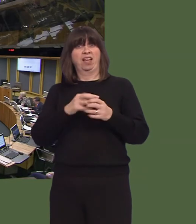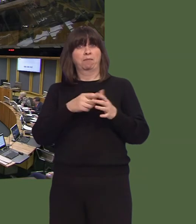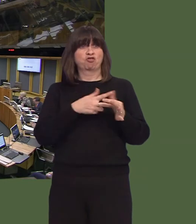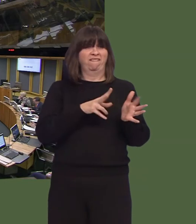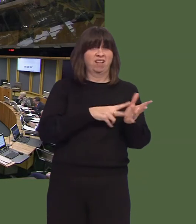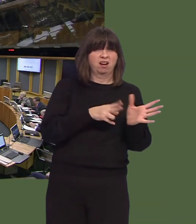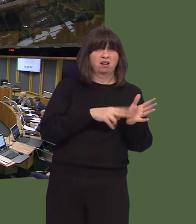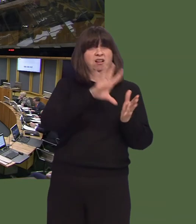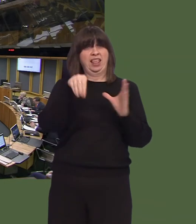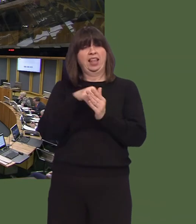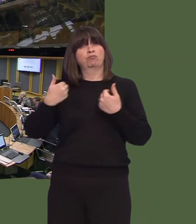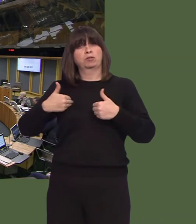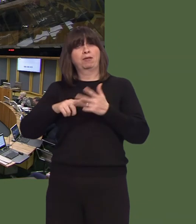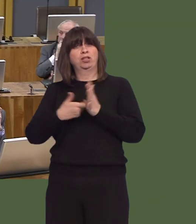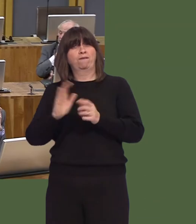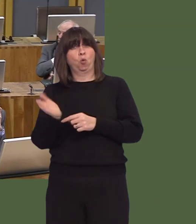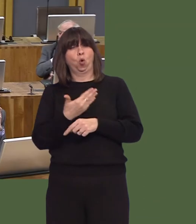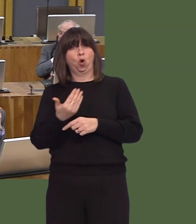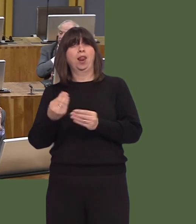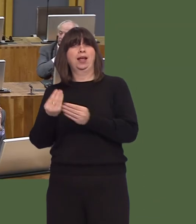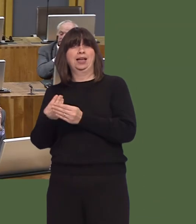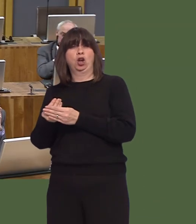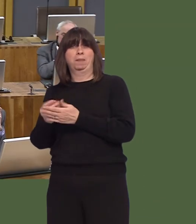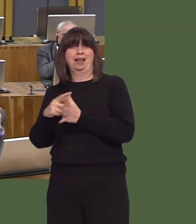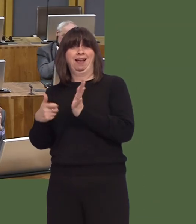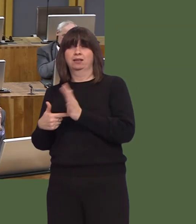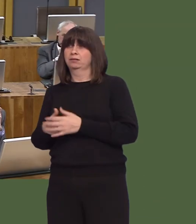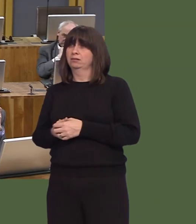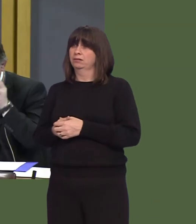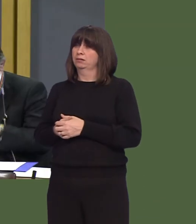David Rees AM: Thank you for that answer, First Minister.